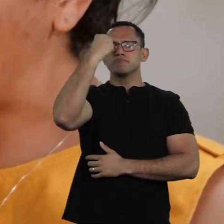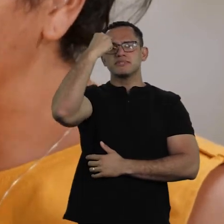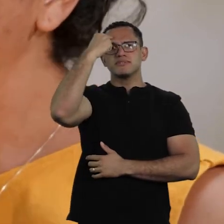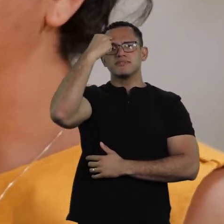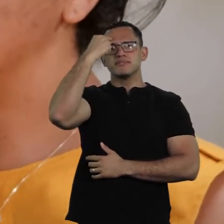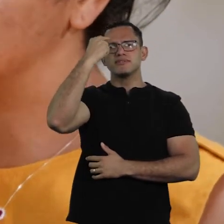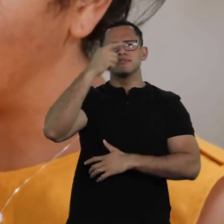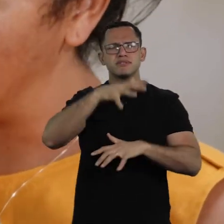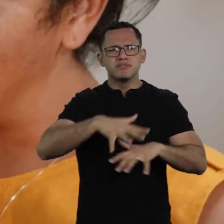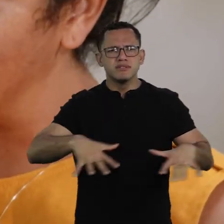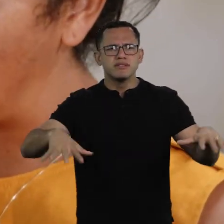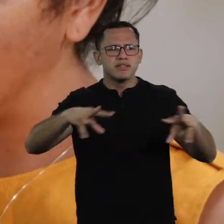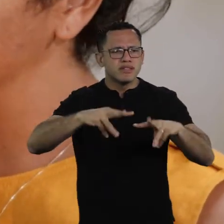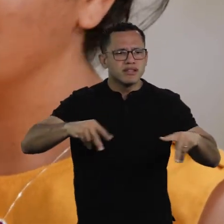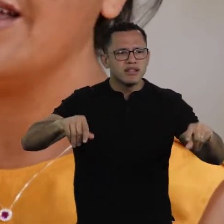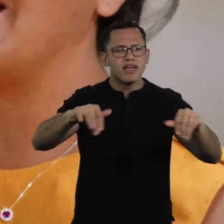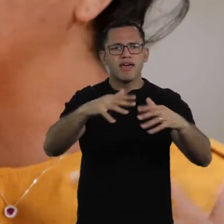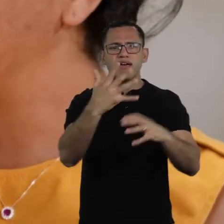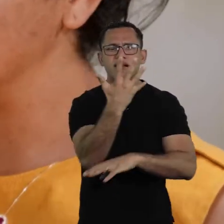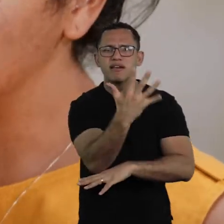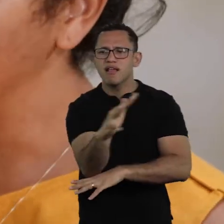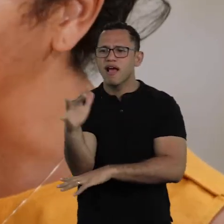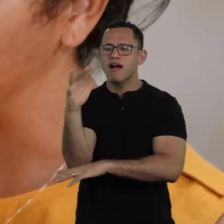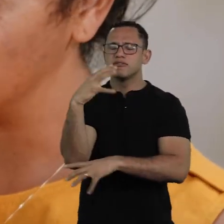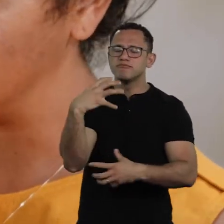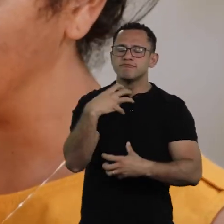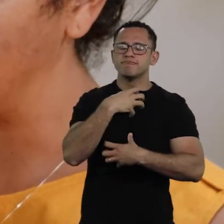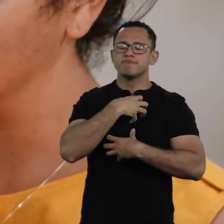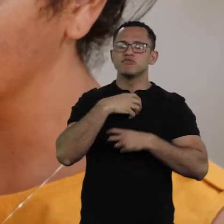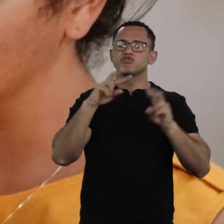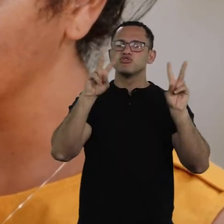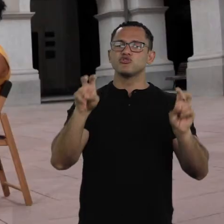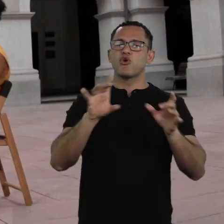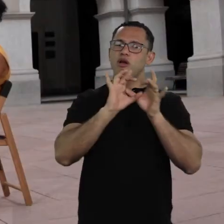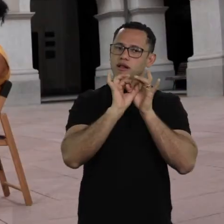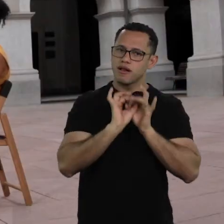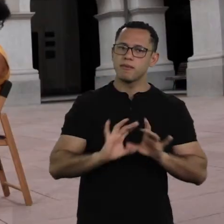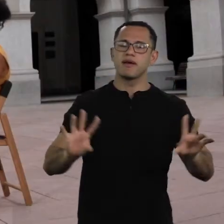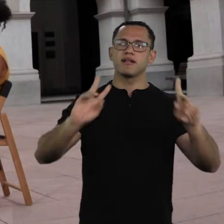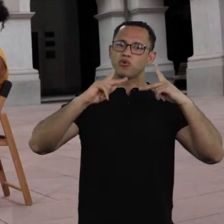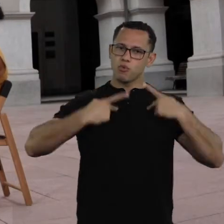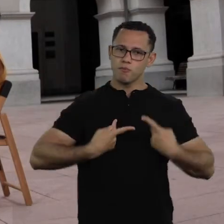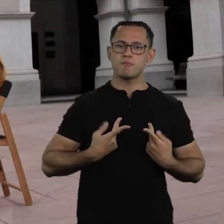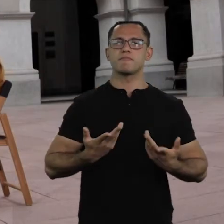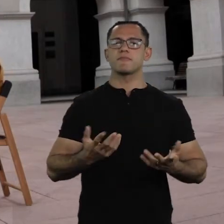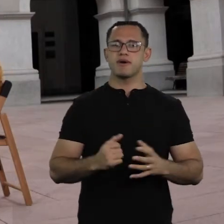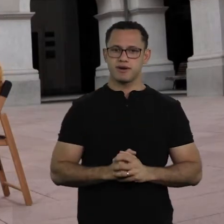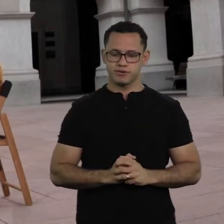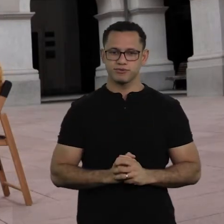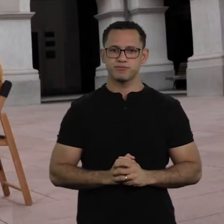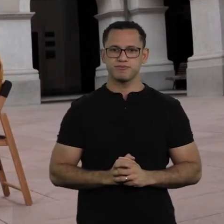it's also about freedom and our humanity. Pedro, thank you very much